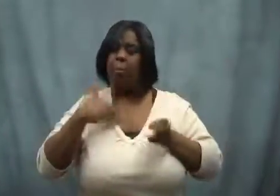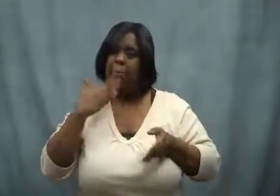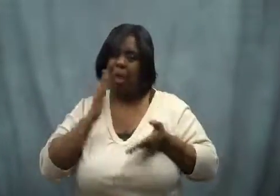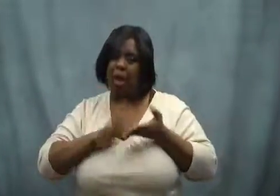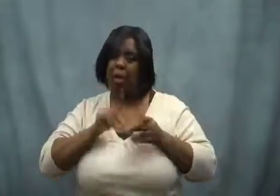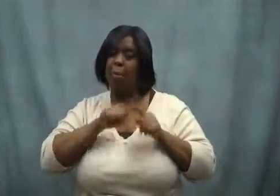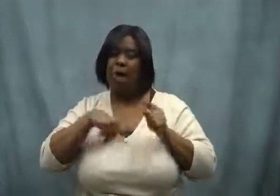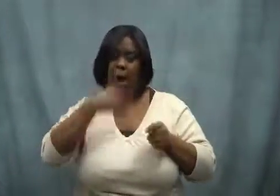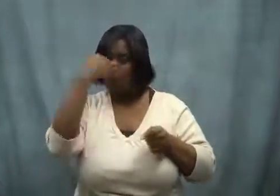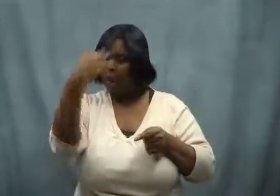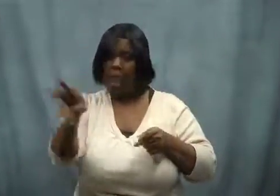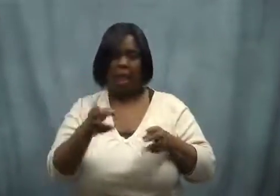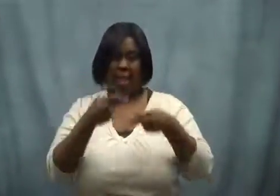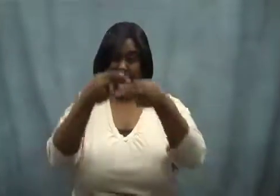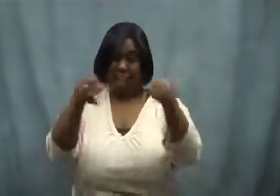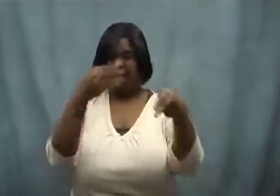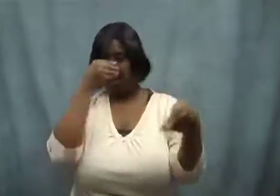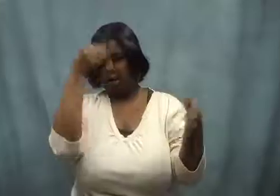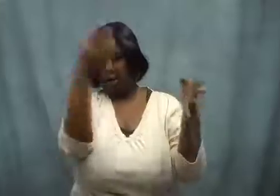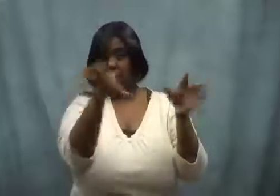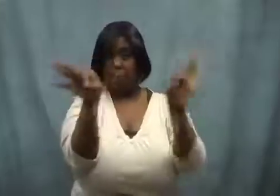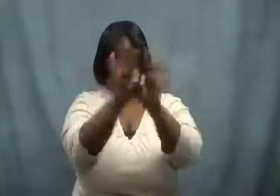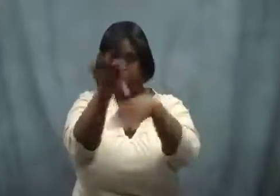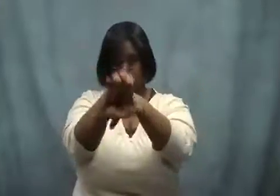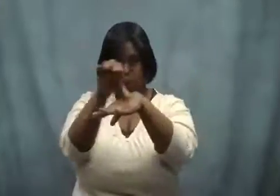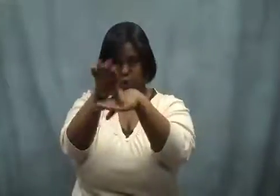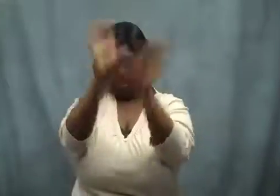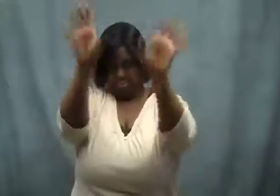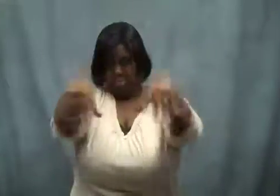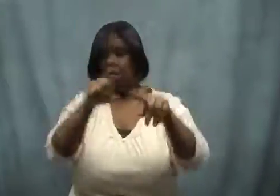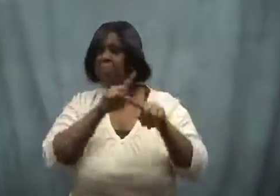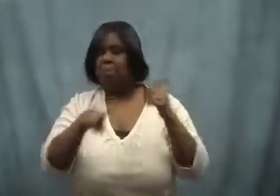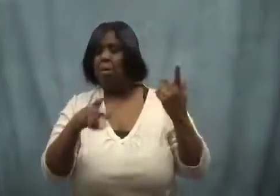I was bad. I didn't care. The regular eggs could go, I wanted the chocolate!